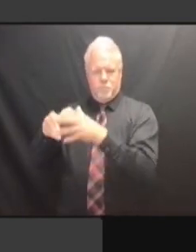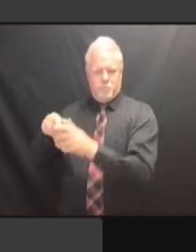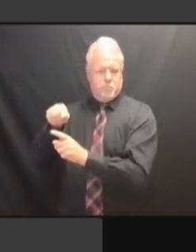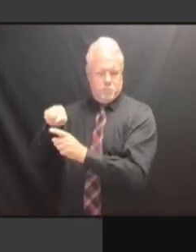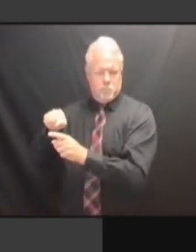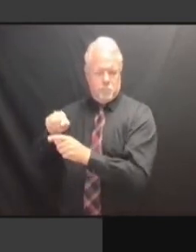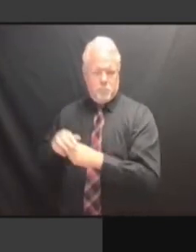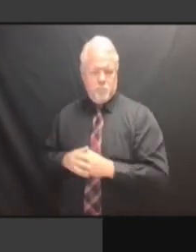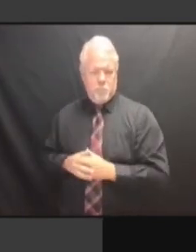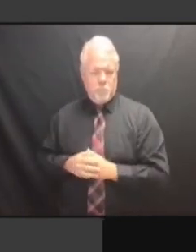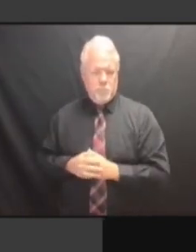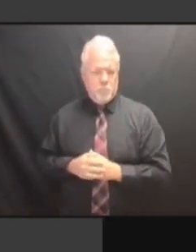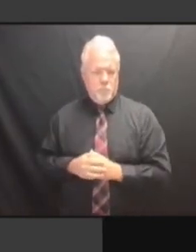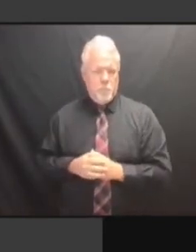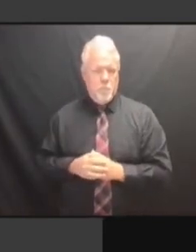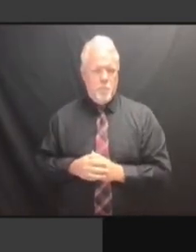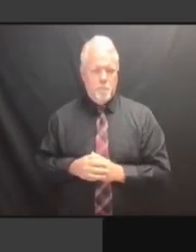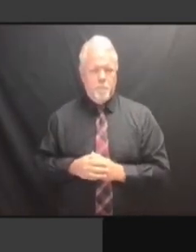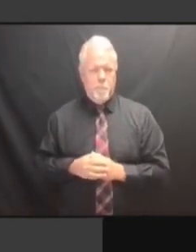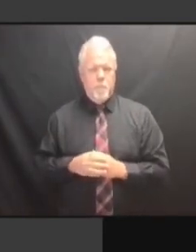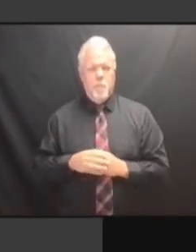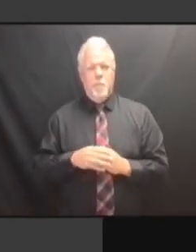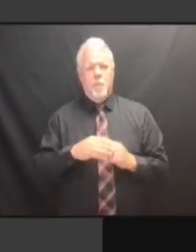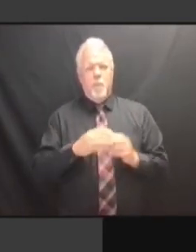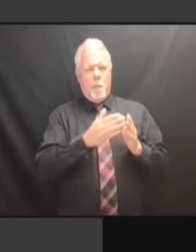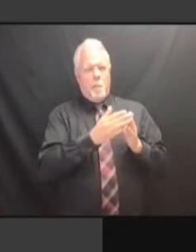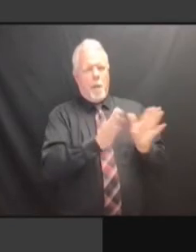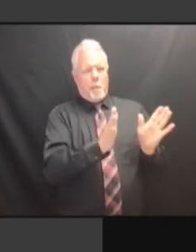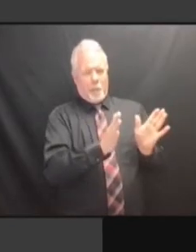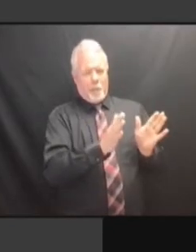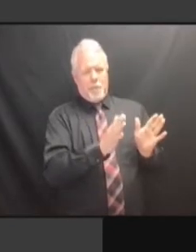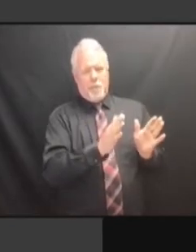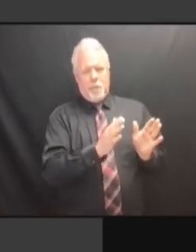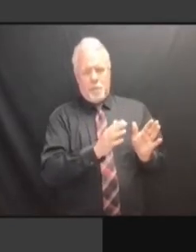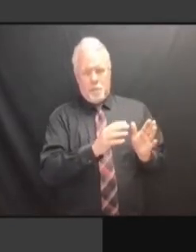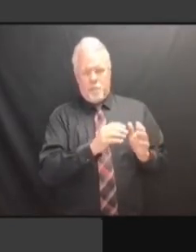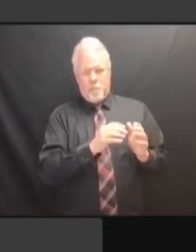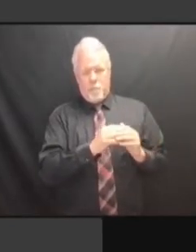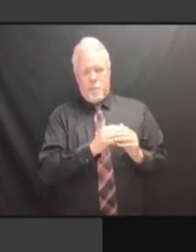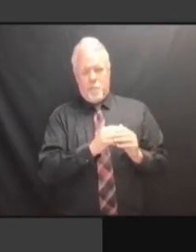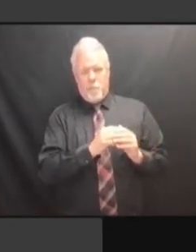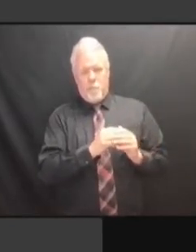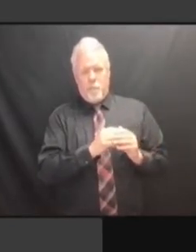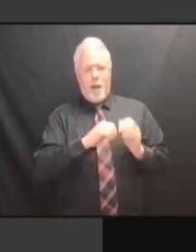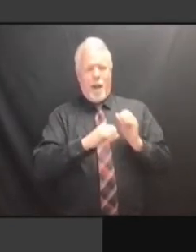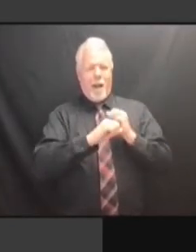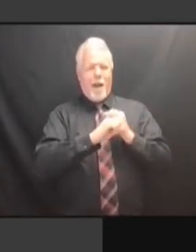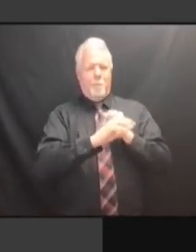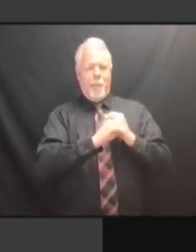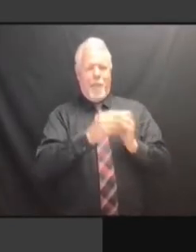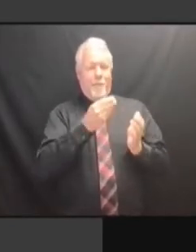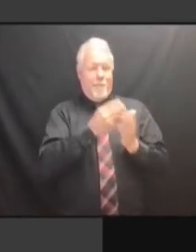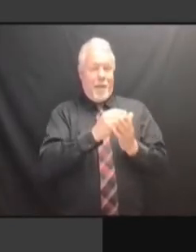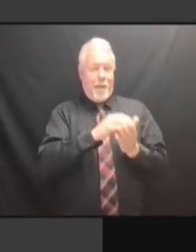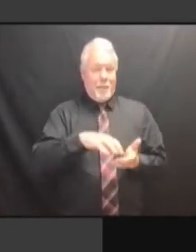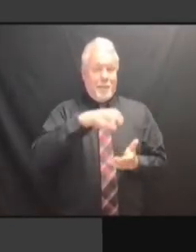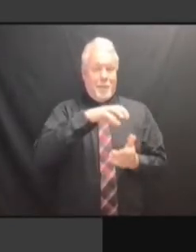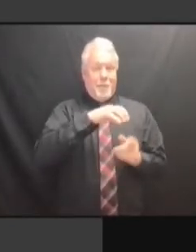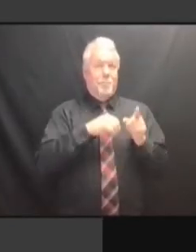FINANCE. THEY WILL NOT HAVE FINANCE. THEY WILL NOT HAVE BEEN FINANCE. THEY WILL NOT HAVE BEEN ABLE FINANCE. THEY WILL NOT HAVE BEEN ABLE TO THEY WILL NOT HAVE BEEN ABLE TO THEY WILL NOT HAVE BEEN ABLE TO SPEND THEY WILL NOT HAVE BEEN ABLE TO SPEND ALL THEY WILL NOT HAVE BEEN ABLE TO SPEND ALL THEIR THEY WILL NOT HAVE BEEN ABLE TO SPEND ALL THEIR FUNDS THEY WILL NOT HAVE BEEN ABLE TO SPEND ALL THEIR FUNDS THIS THEY WILL NOT HAVE BEEN ABLE TO SPEND ALL THEIR FUNDS THIS YEAR, SPEND ALL THEIR FUNDS THIS YEAR, SPEND ALL THEIR FUNDS THIS YEAR, SO SPEND ALL THEIR FUNDS THIS YEAR, SO THERE SPEND ALL THEIR FUNDS THIS YEAR, SO THERE IS SPEND ALL THEIR FUNDS THIS YEAR, SO THERE IS SOME SPEND ALL THEIR FUNDS THIS YEAR, SO THERE IS SOME FUNDING SO THERE IS SOME FUNDING SO THERE IS SOME FUNDING AVAILABLE. AVAILABLE. AVAILABLE. AND AVAILABLE. AND WE AVAILABLE. AND WE DO AVAILABLE. AND WE DO HAVE AVAILABLE. AND WE DO HAVE FUNDS AVAILABLE. AND WE DO HAVE FUNDS AVAILABLE AND WE DO HAVE FUNDS AVAILABLE AND WE DO HAVE FUNDS AVAILABLE IF AND WE DO HAVE FUNDS AVAILABLE IF NEED AND WE DO HAVE FUNDS AVAILABLE IF NEED BE, AND WE DO HAVE FUNDS AVAILABLE IF NEED BE, ALTHOUGH AND WE DO HAVE FUNDS AVAILABLE IF NEED BE, ALTHOUGH WE AND WE DO HAVE FUNDS AVAILABLE IF NEED BE, ALTHOUGH WE WOULD IF NEED BE, ALTHOUGH WE WOULD IF NEED BE, ALTHOUGH WE WOULD RATHER